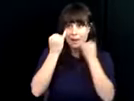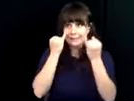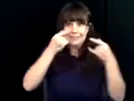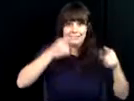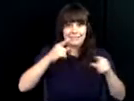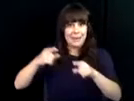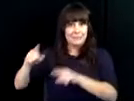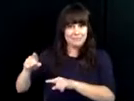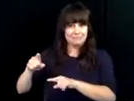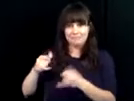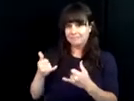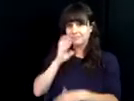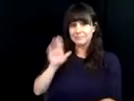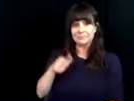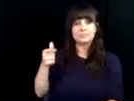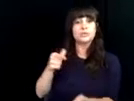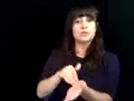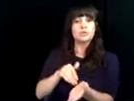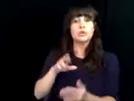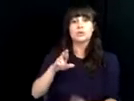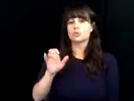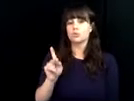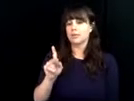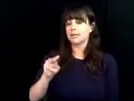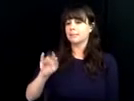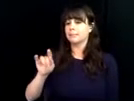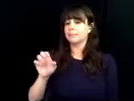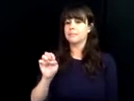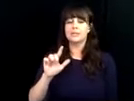dB VI made certain we were able to make ideas happen.